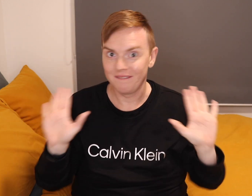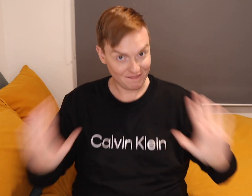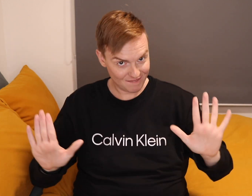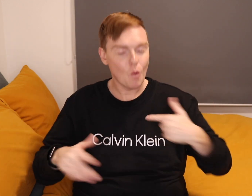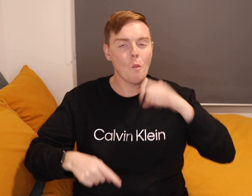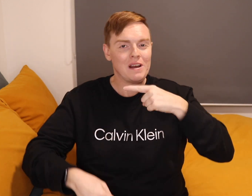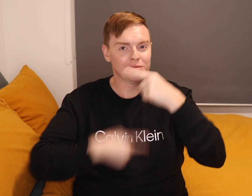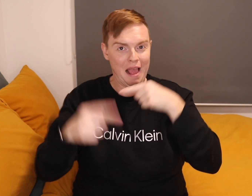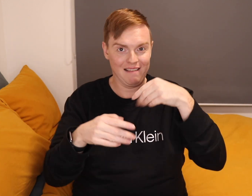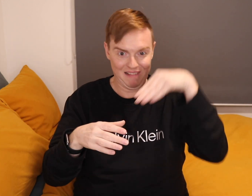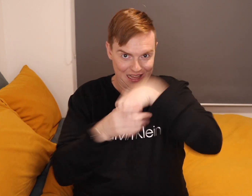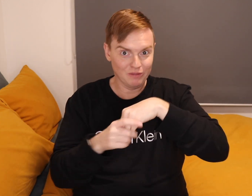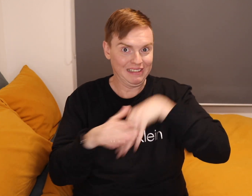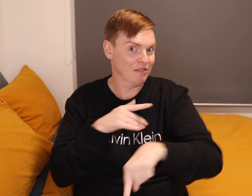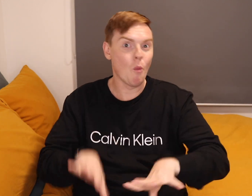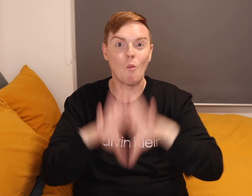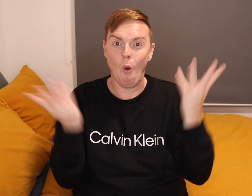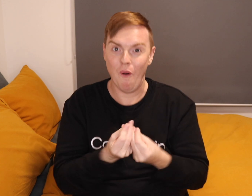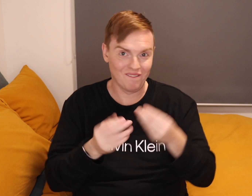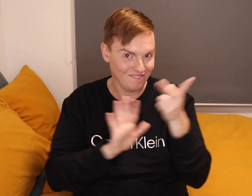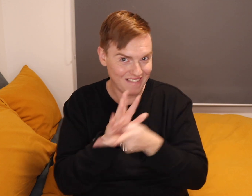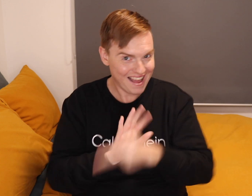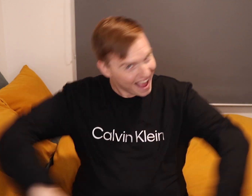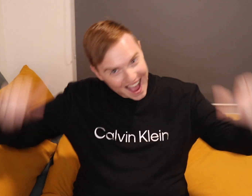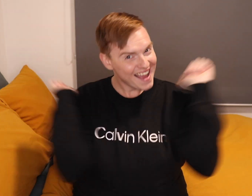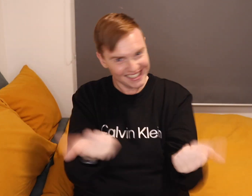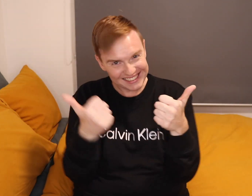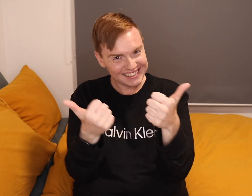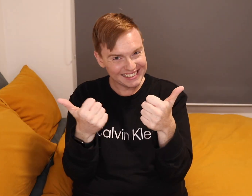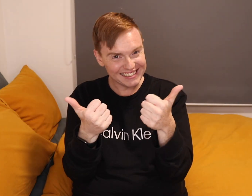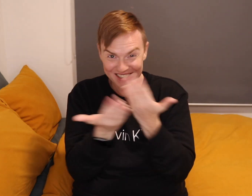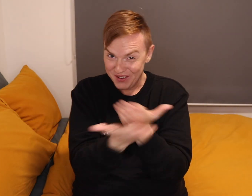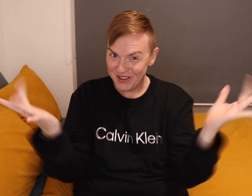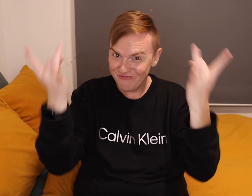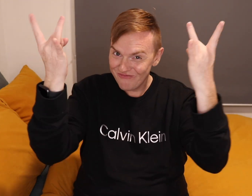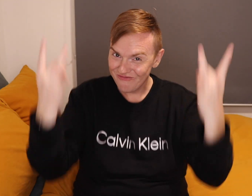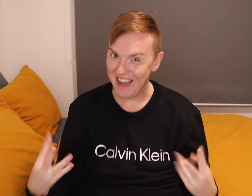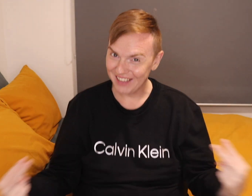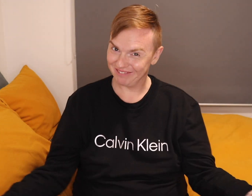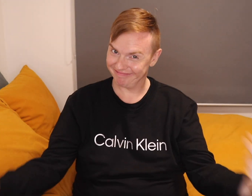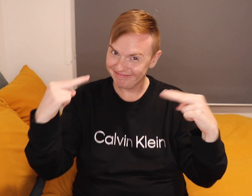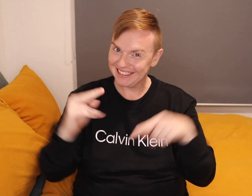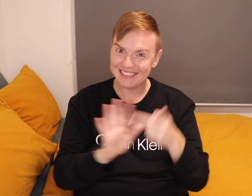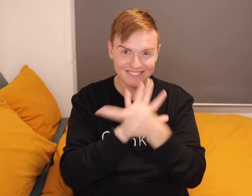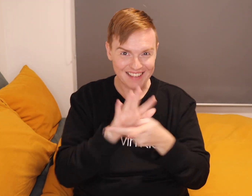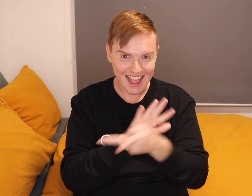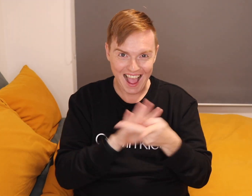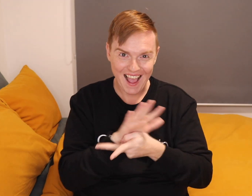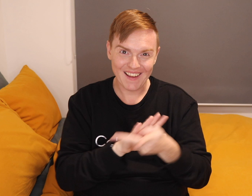I will explain it all altogether in this video. Are you guys ready to watch this video?